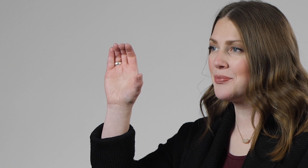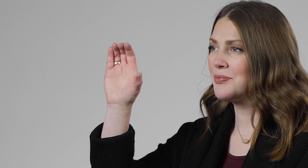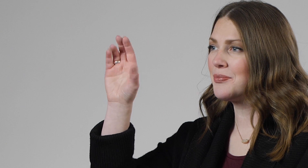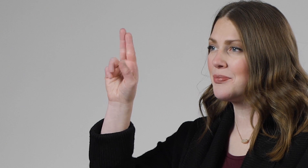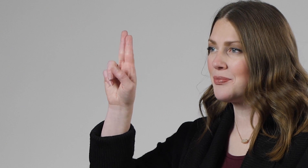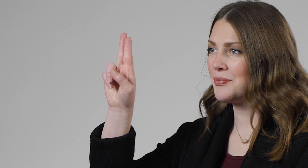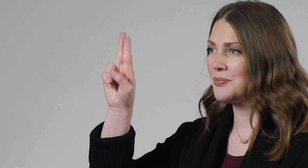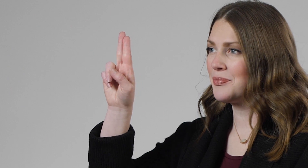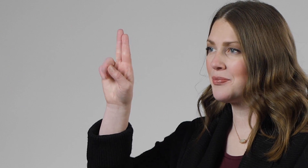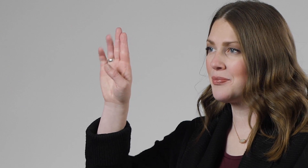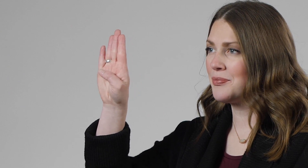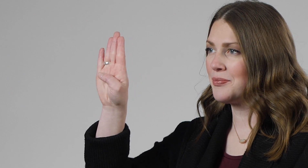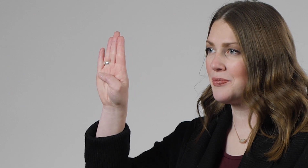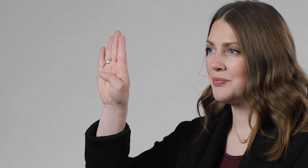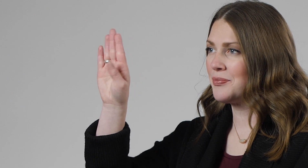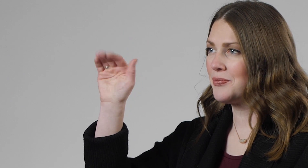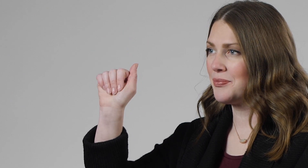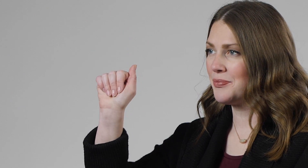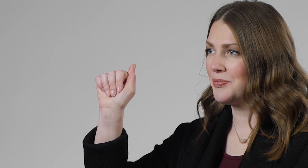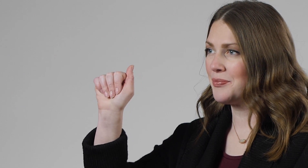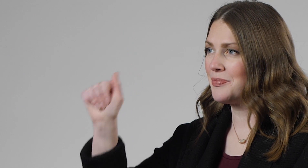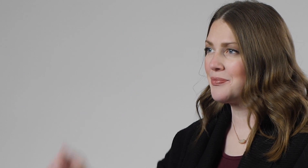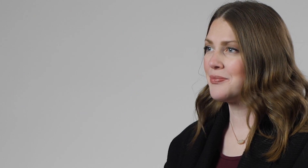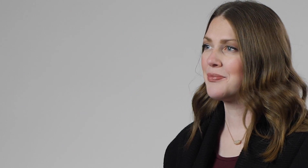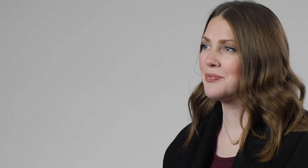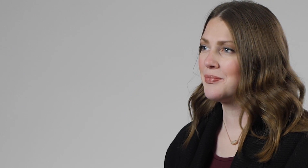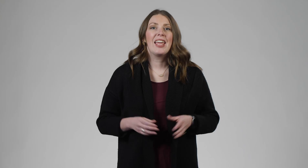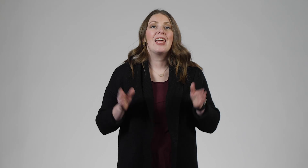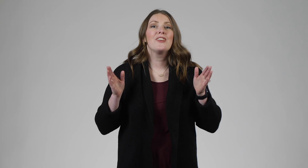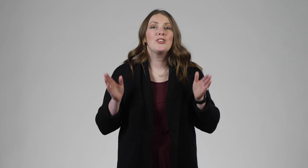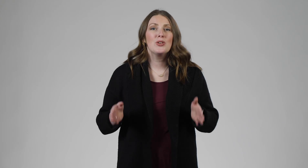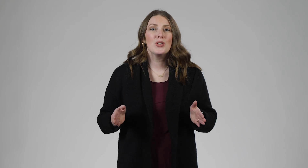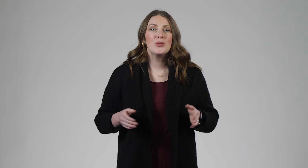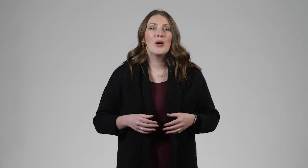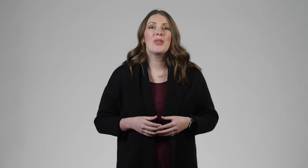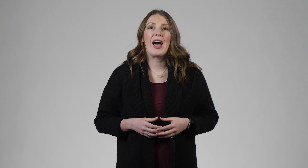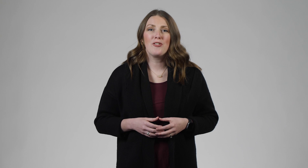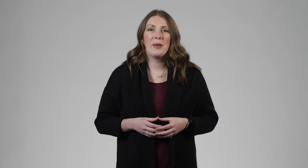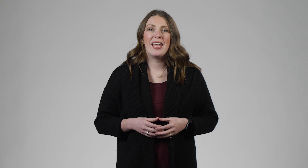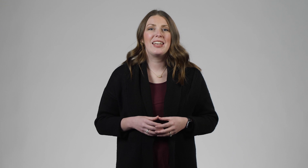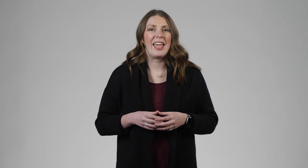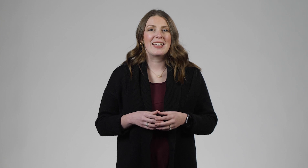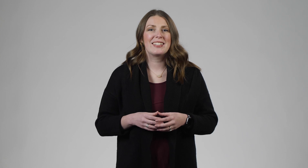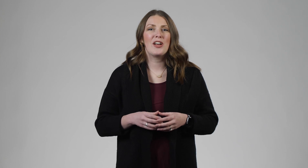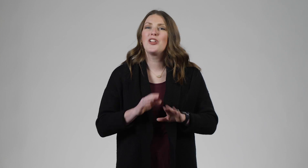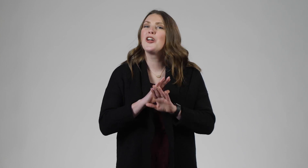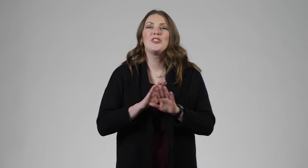is focusing on your receptive fingerspelling skills. If you don't know the alphabet in ASL,